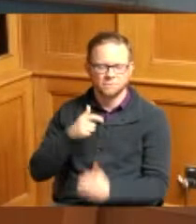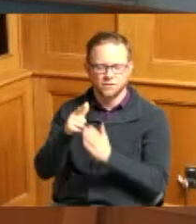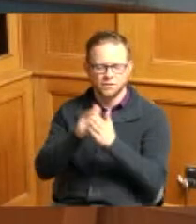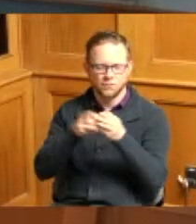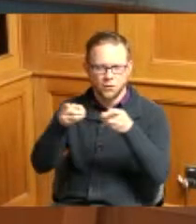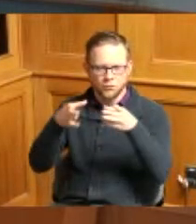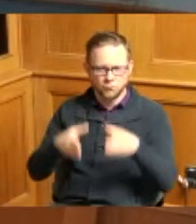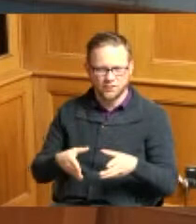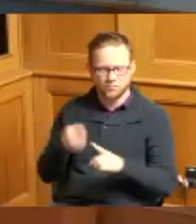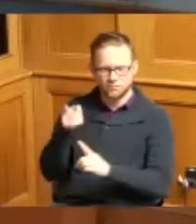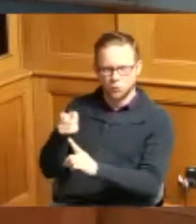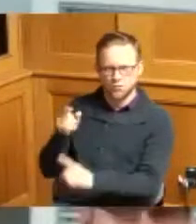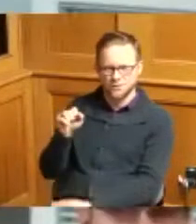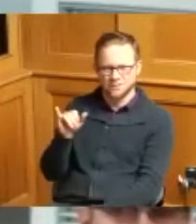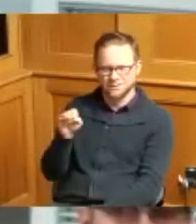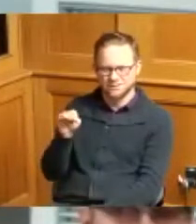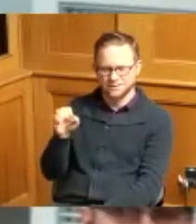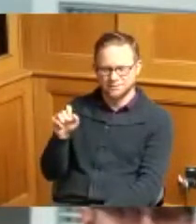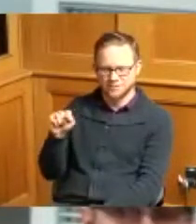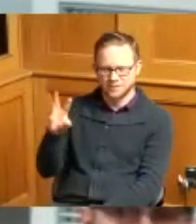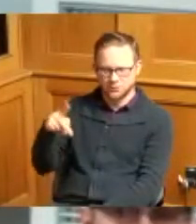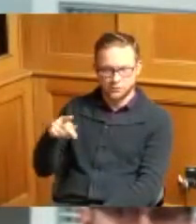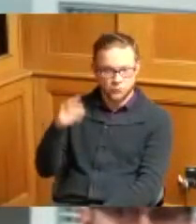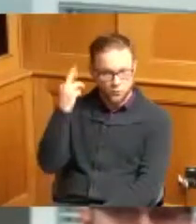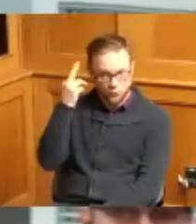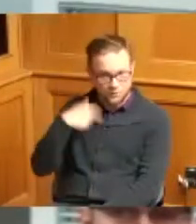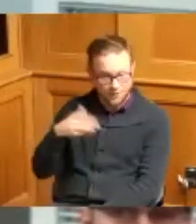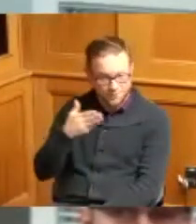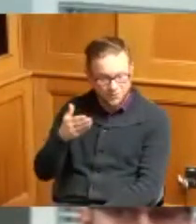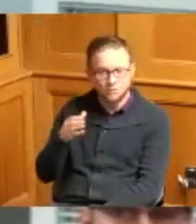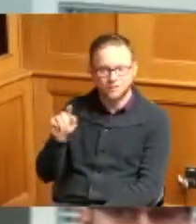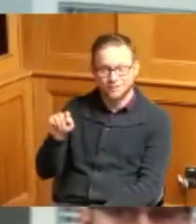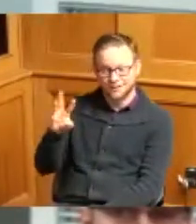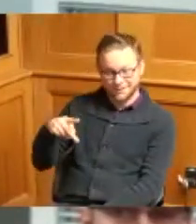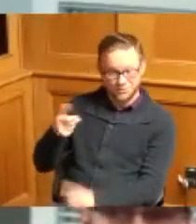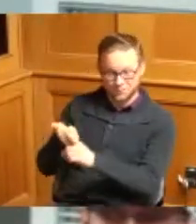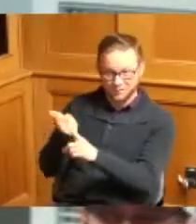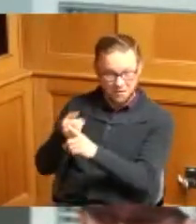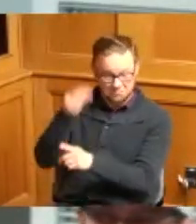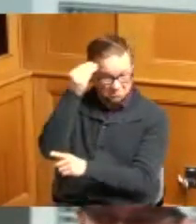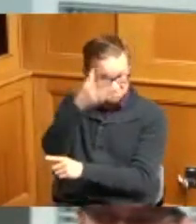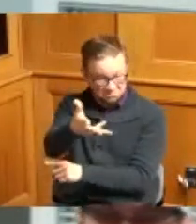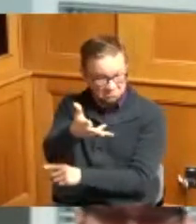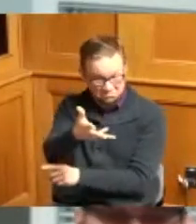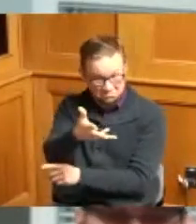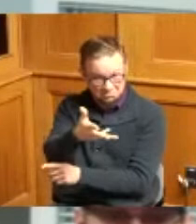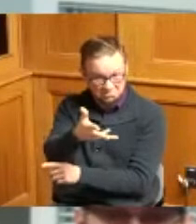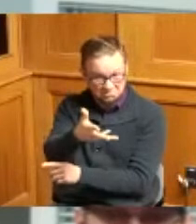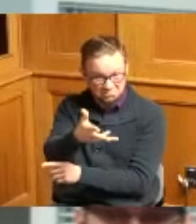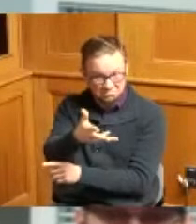and I'm only here really just to say that Symmes Township does not have we don't have a position